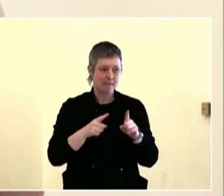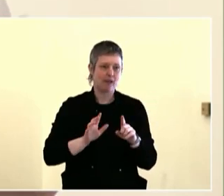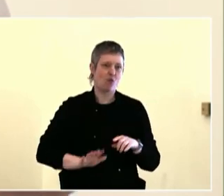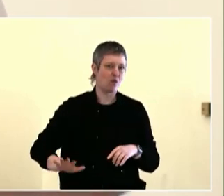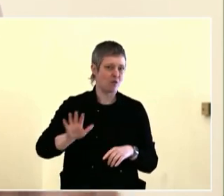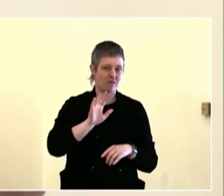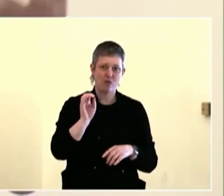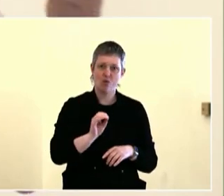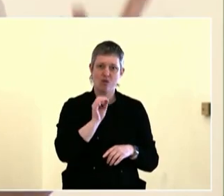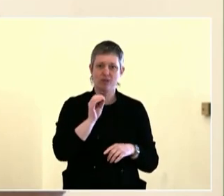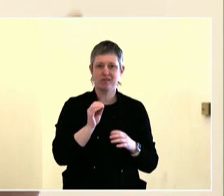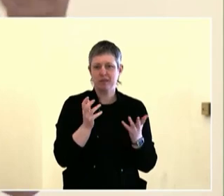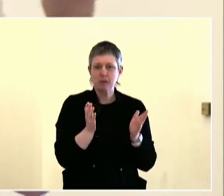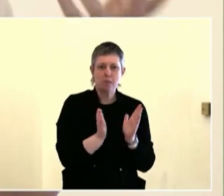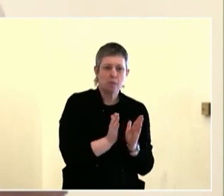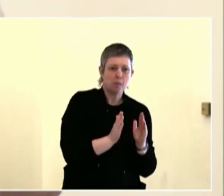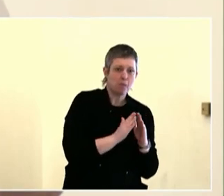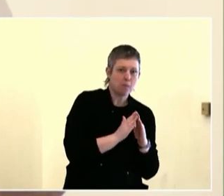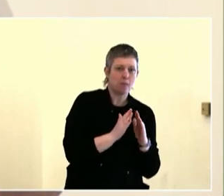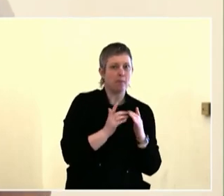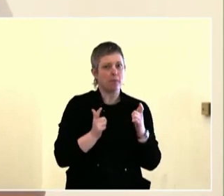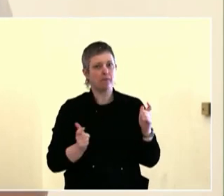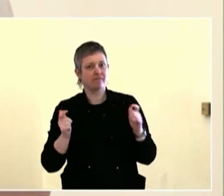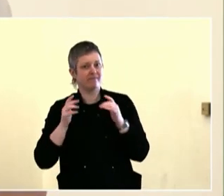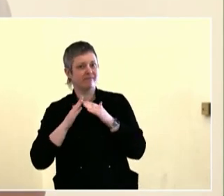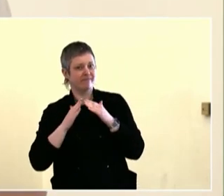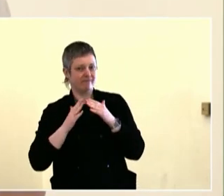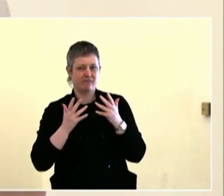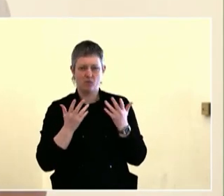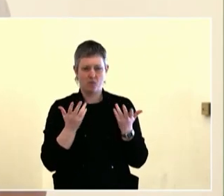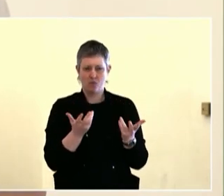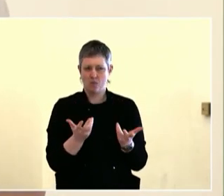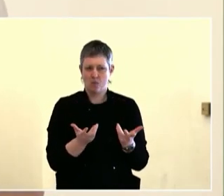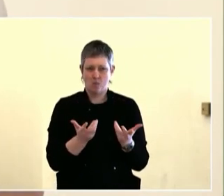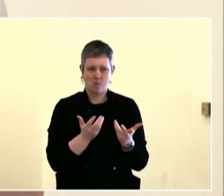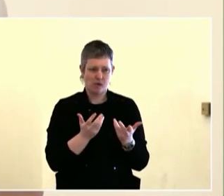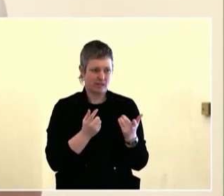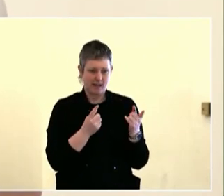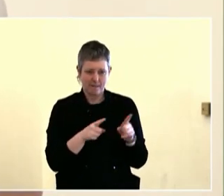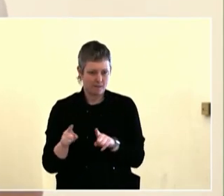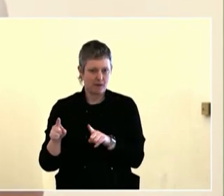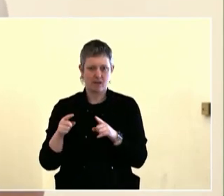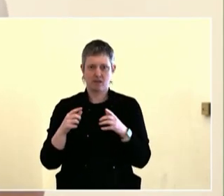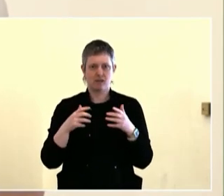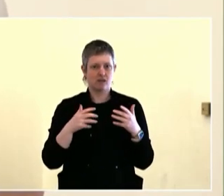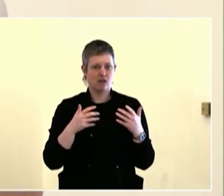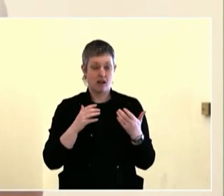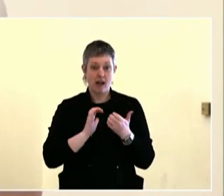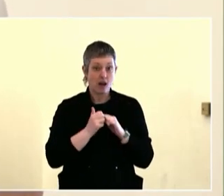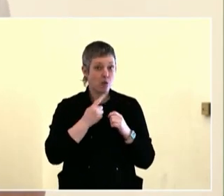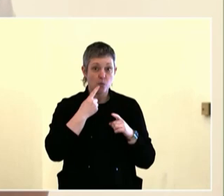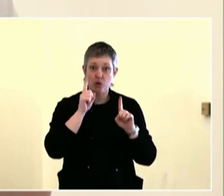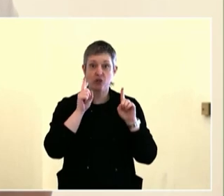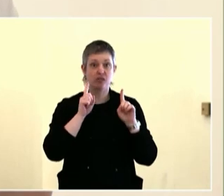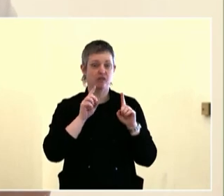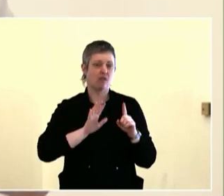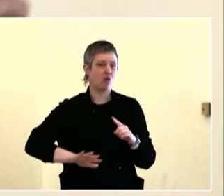Hi, everyone. So we focused at our table on bringing youth and elders together.